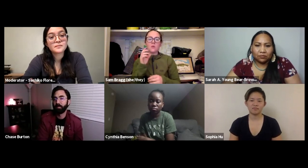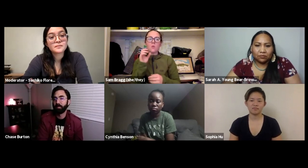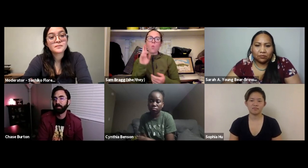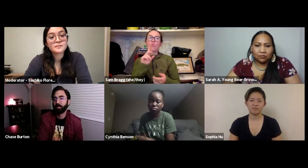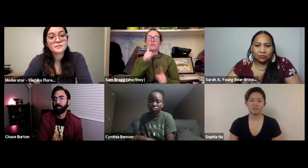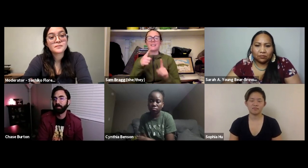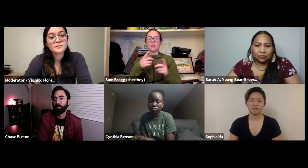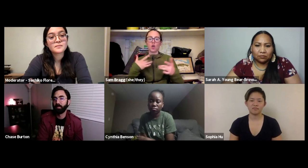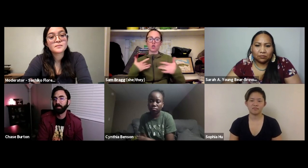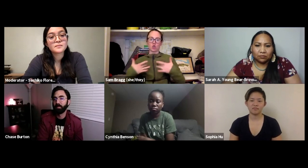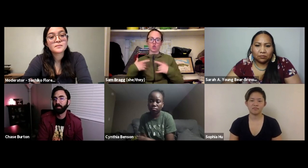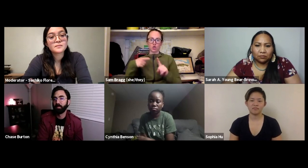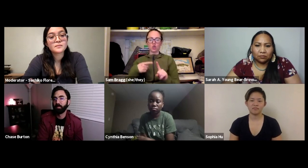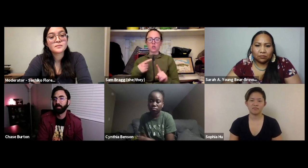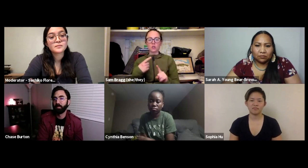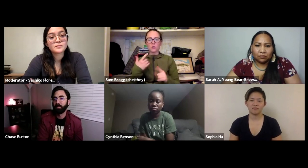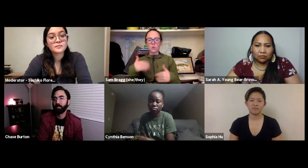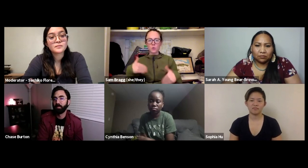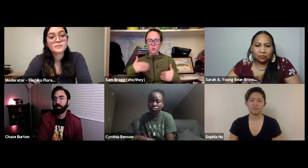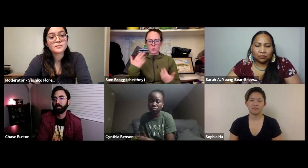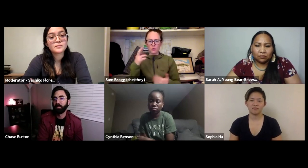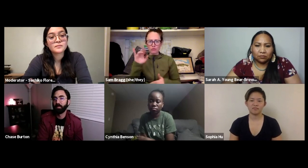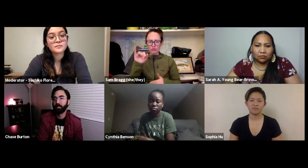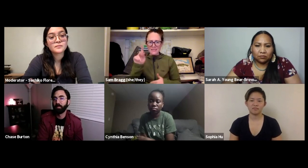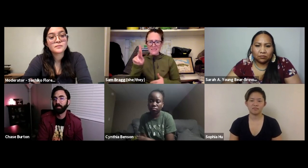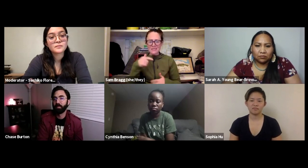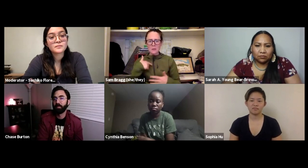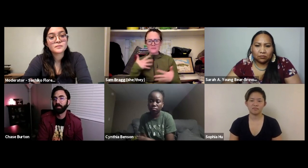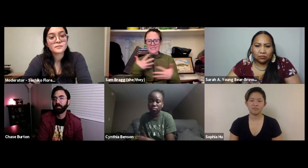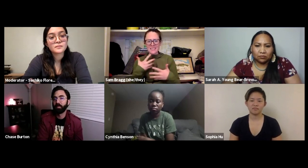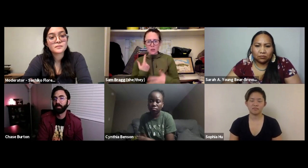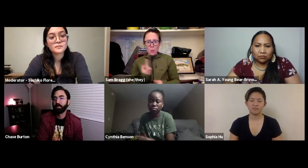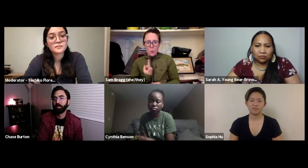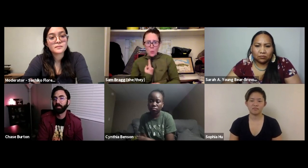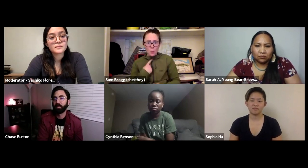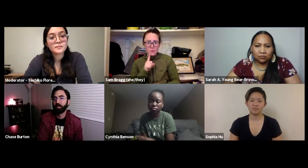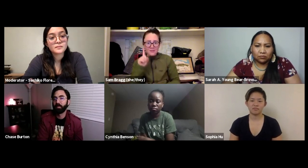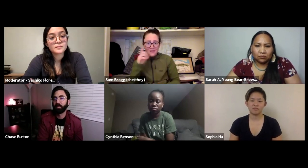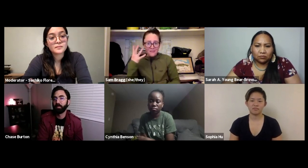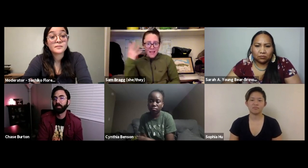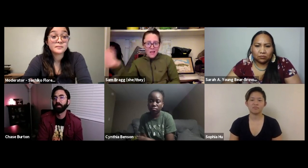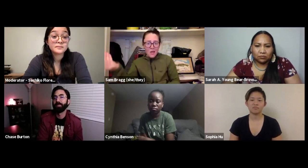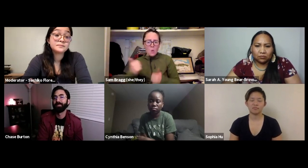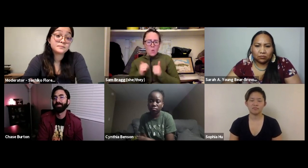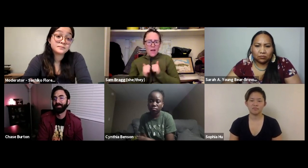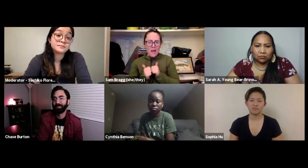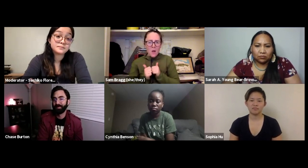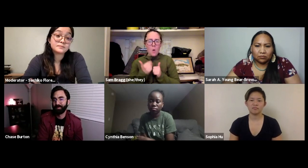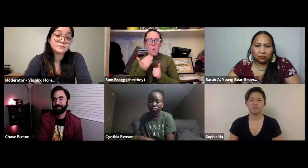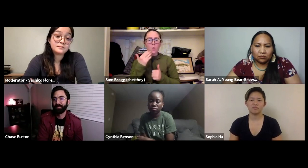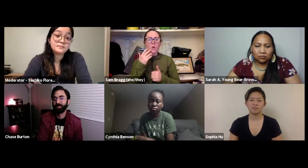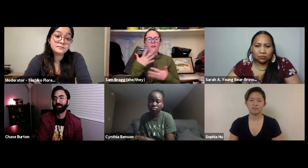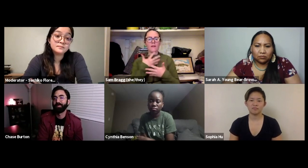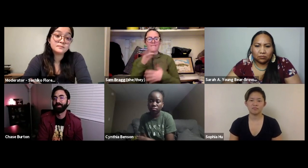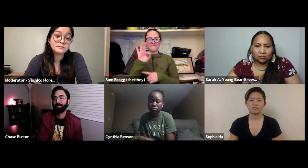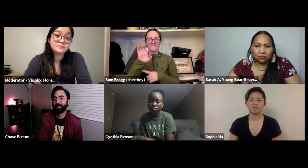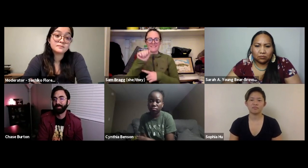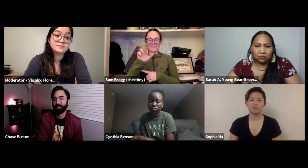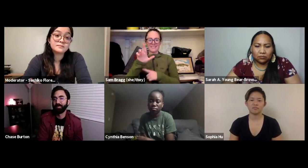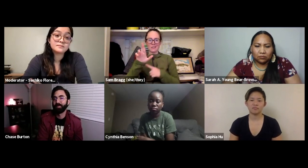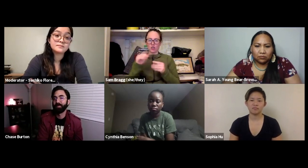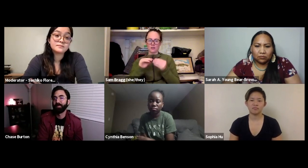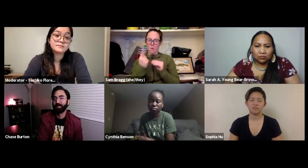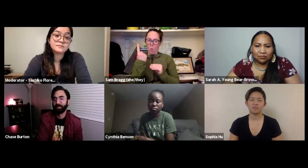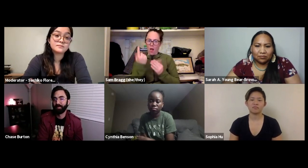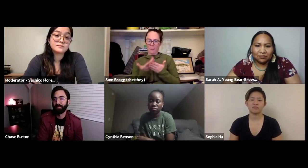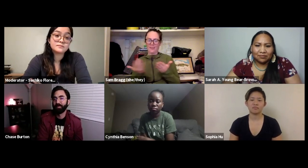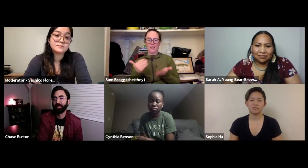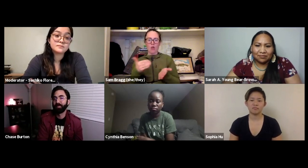question that I get asked or more of a concern is linked to risk or fear to be outside alone